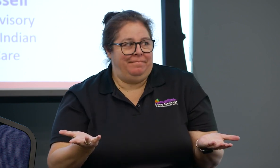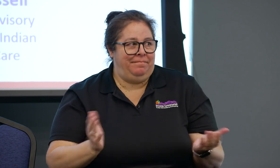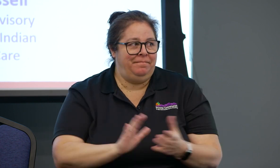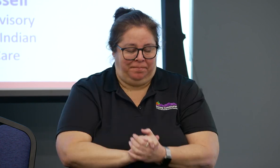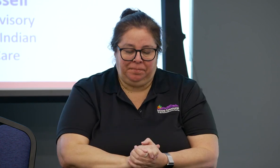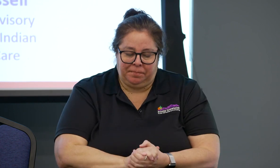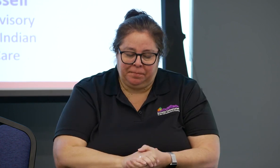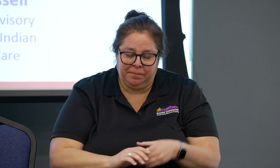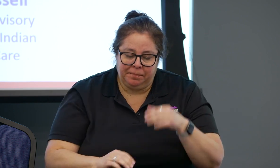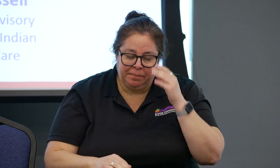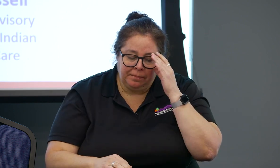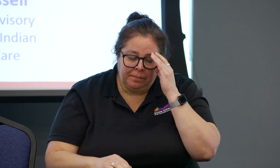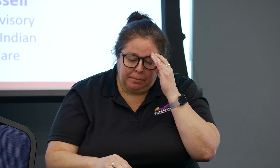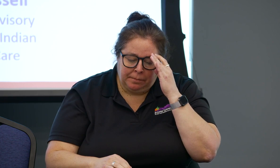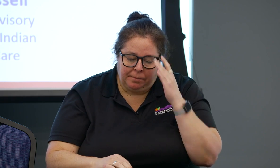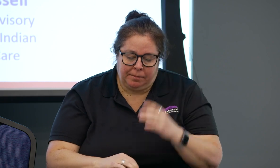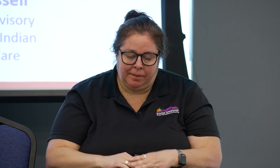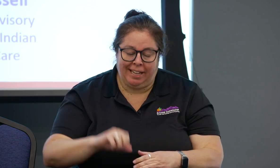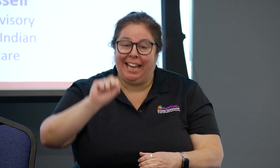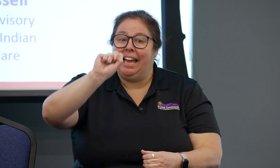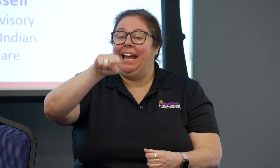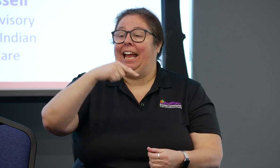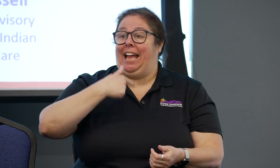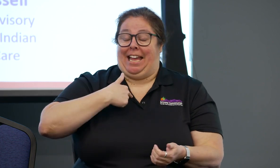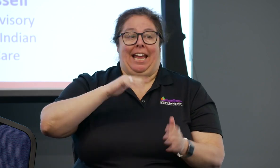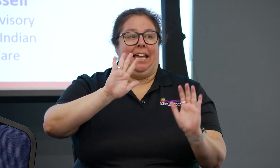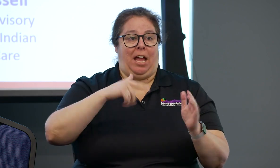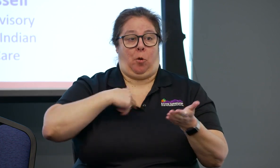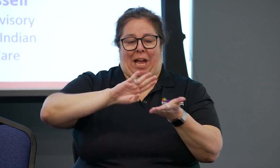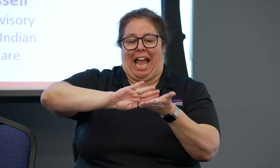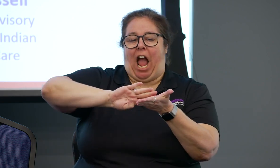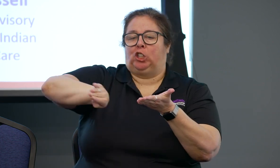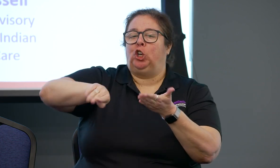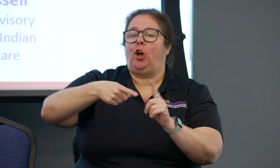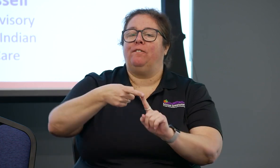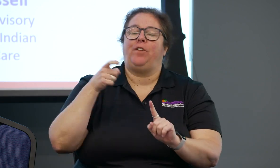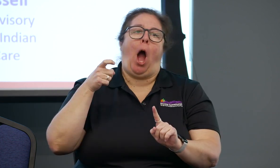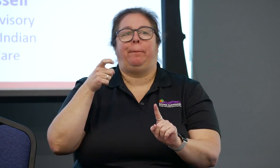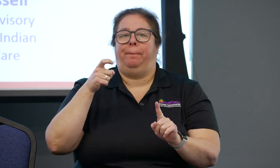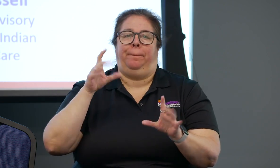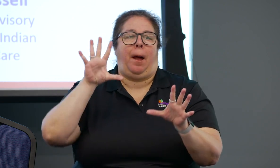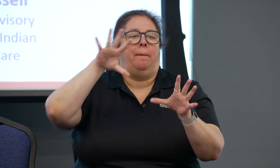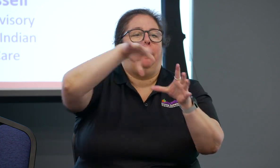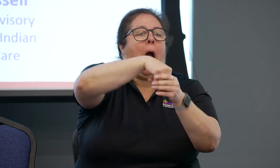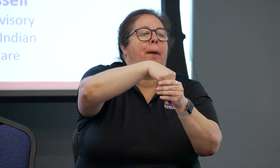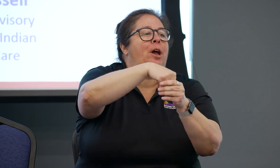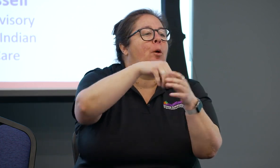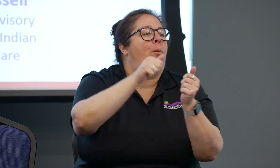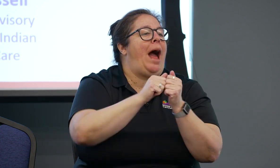has a severely decreased level of access and doesn't get the same information from their healthcare providers.